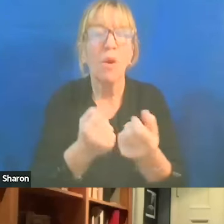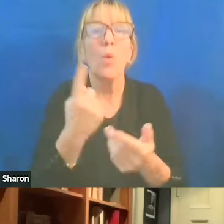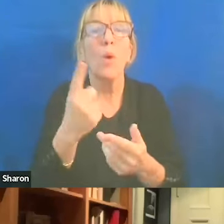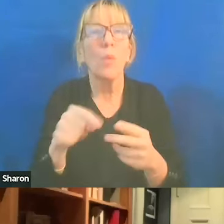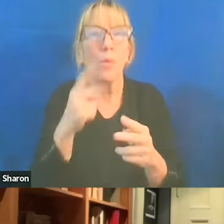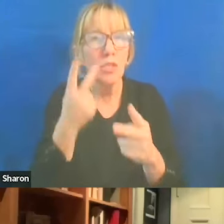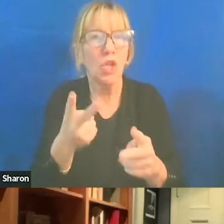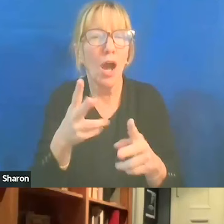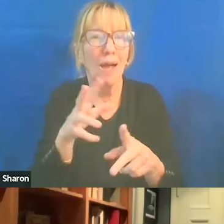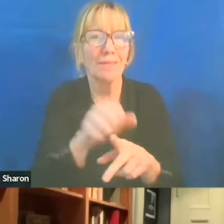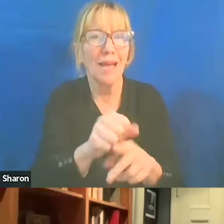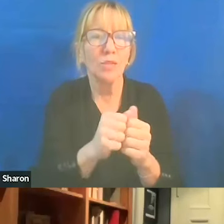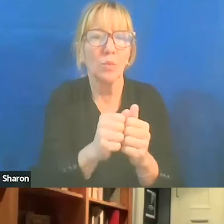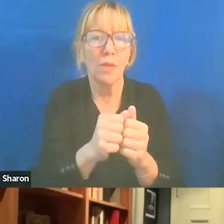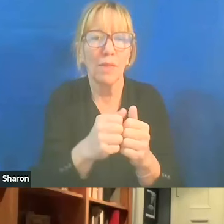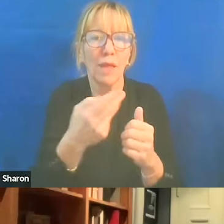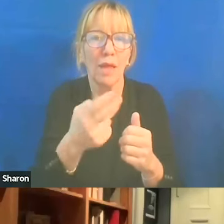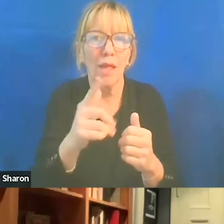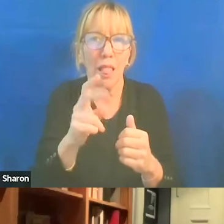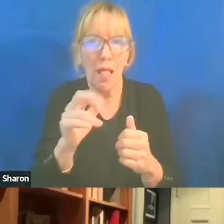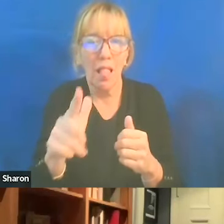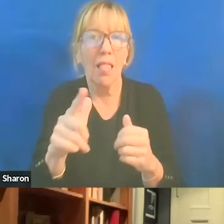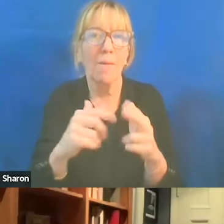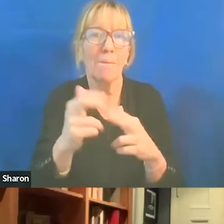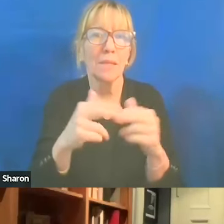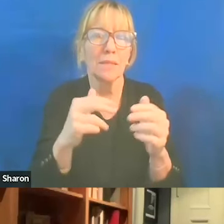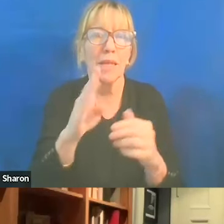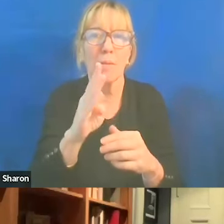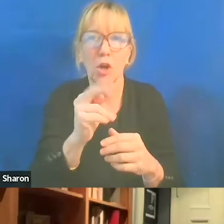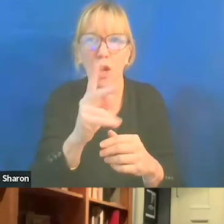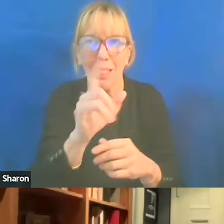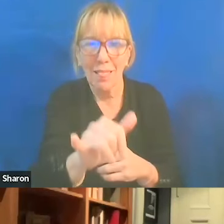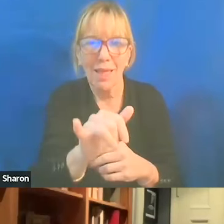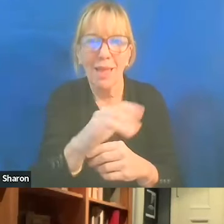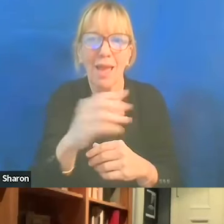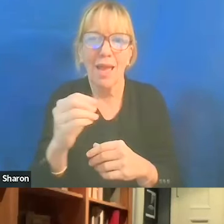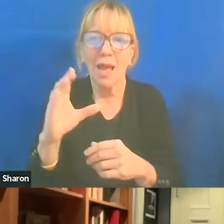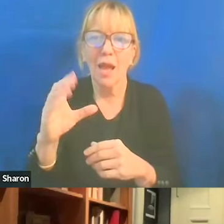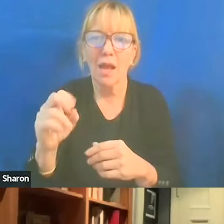on the Hillel Building at Berkeley, and Concordia was a riot in 2002